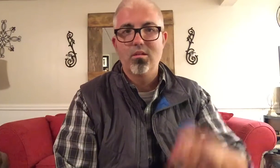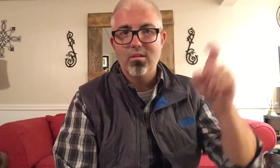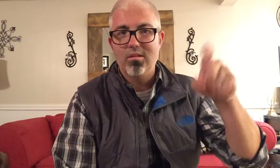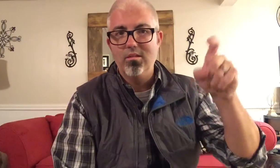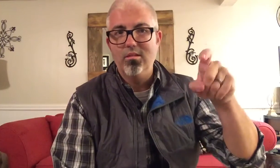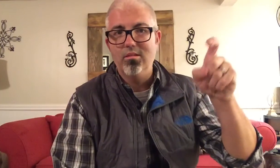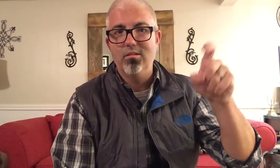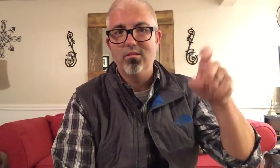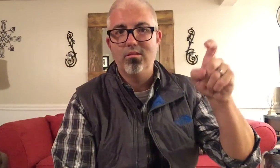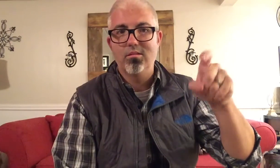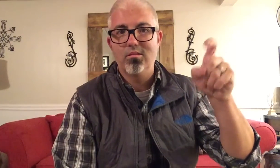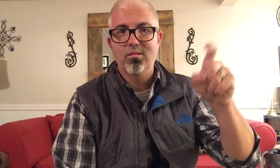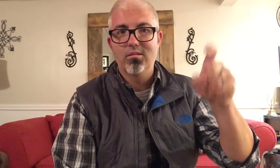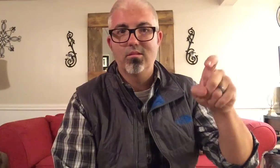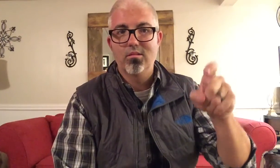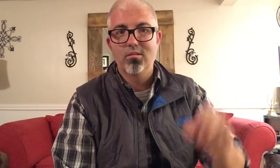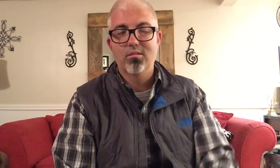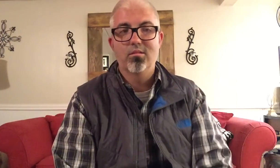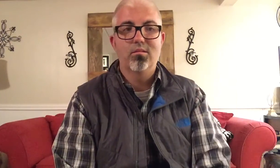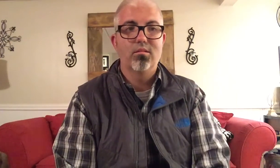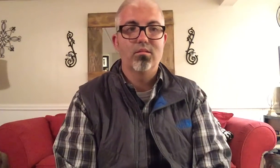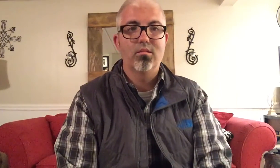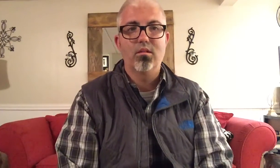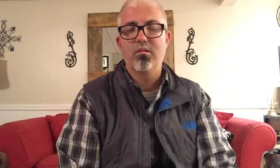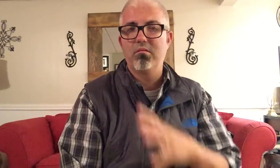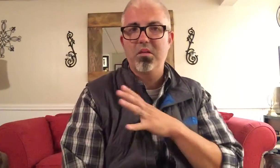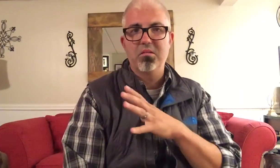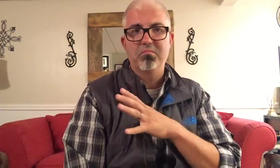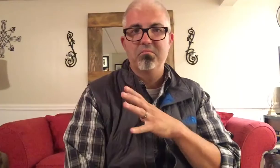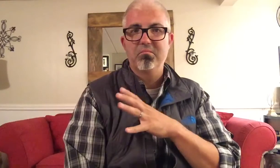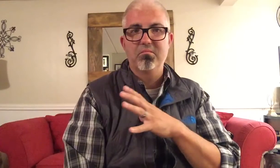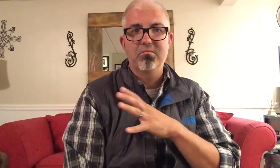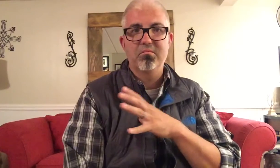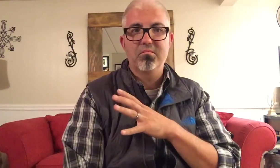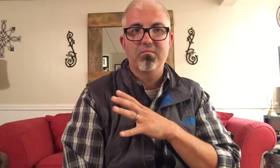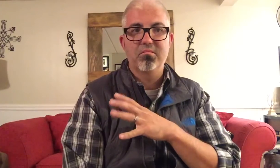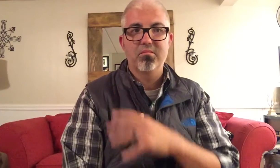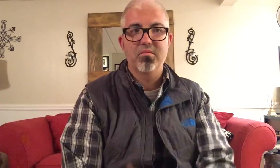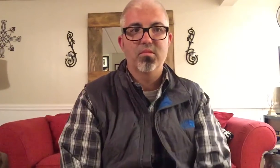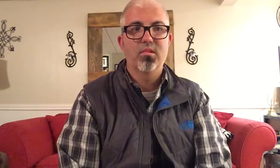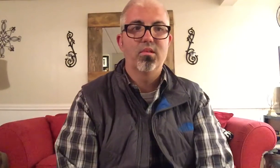NEED FINE